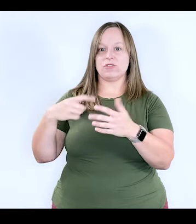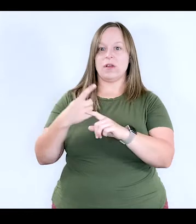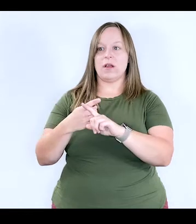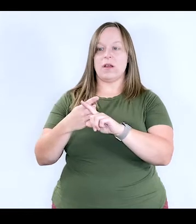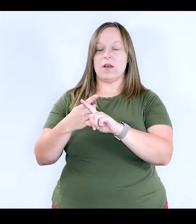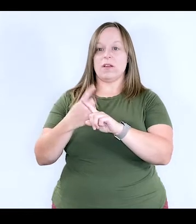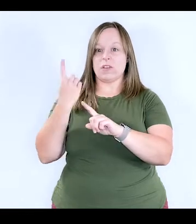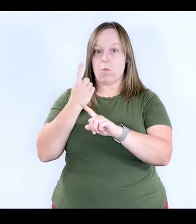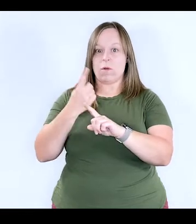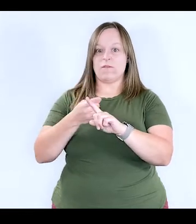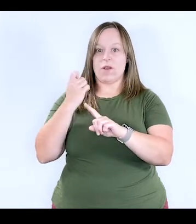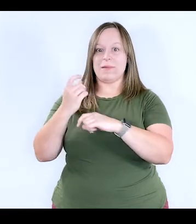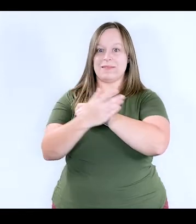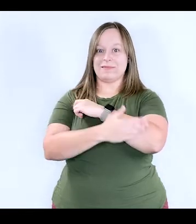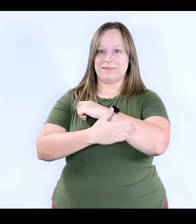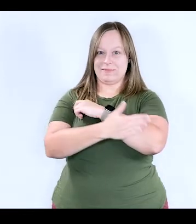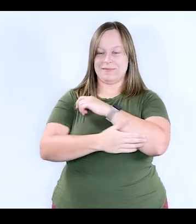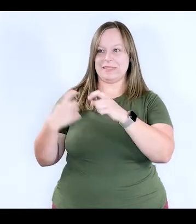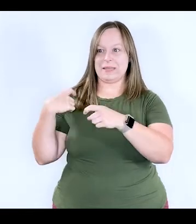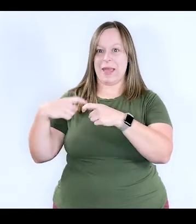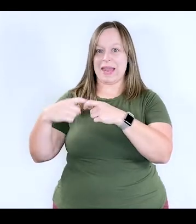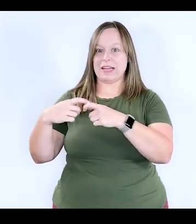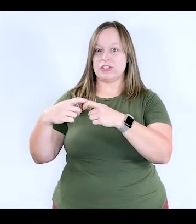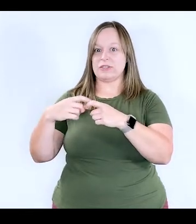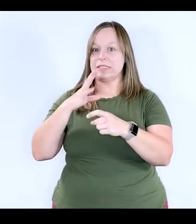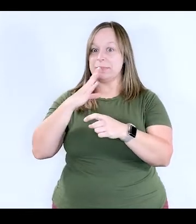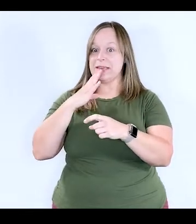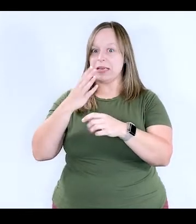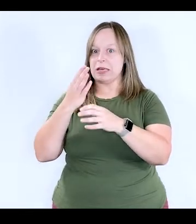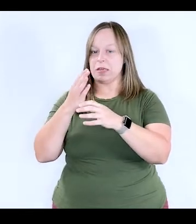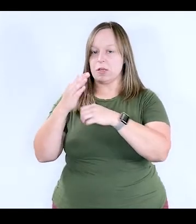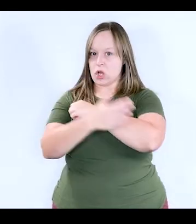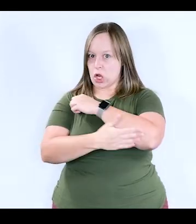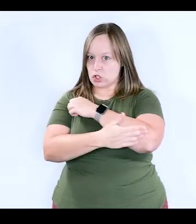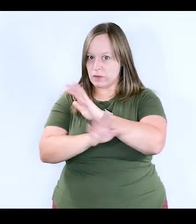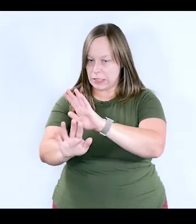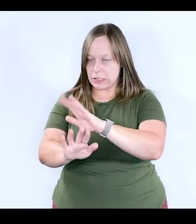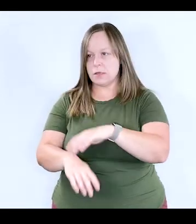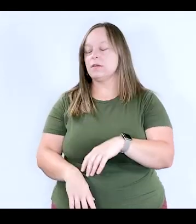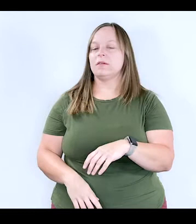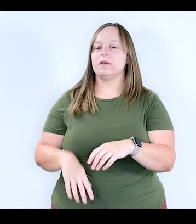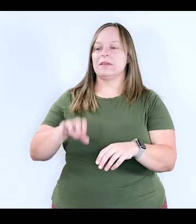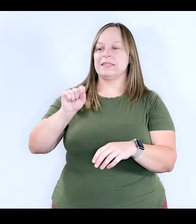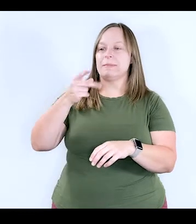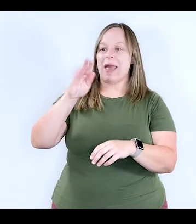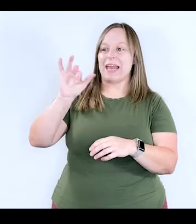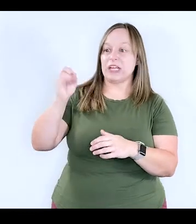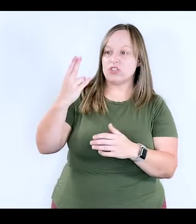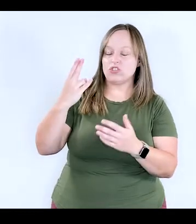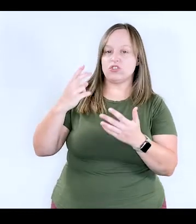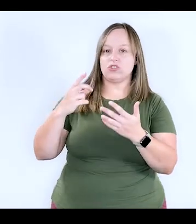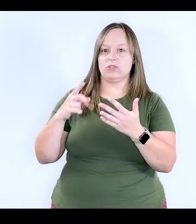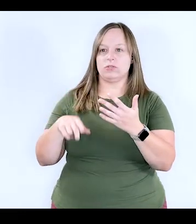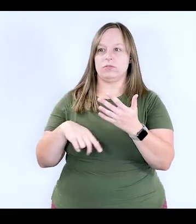a Spanish-speaking country. And Spanish, which people often confuse for-- like, they'll